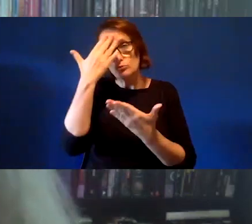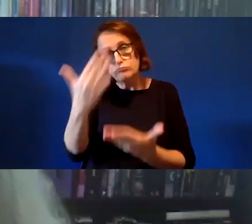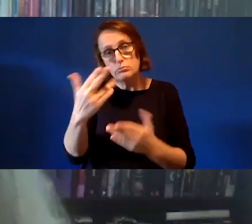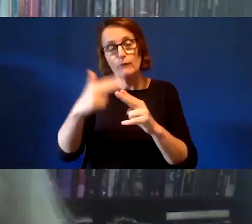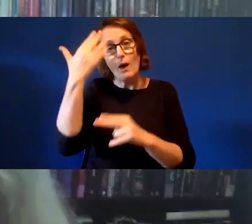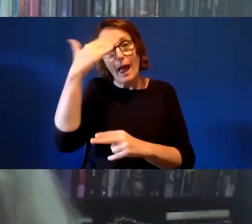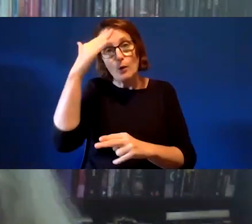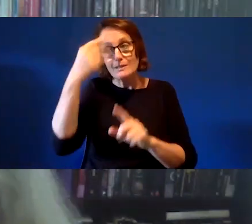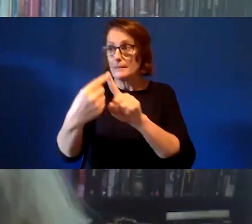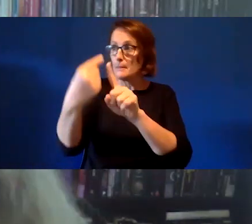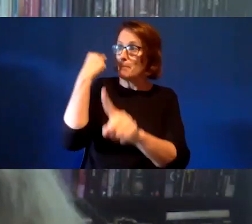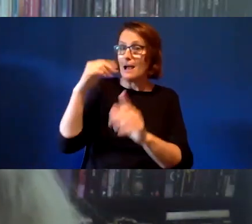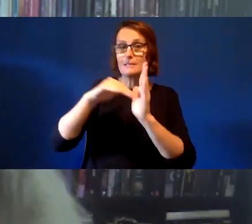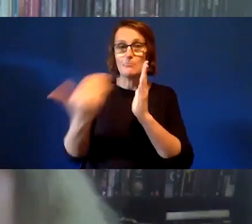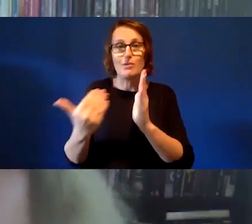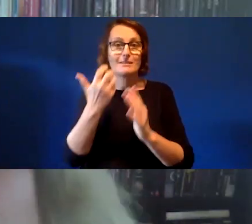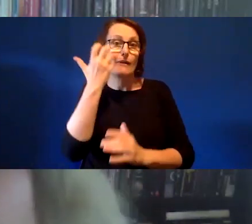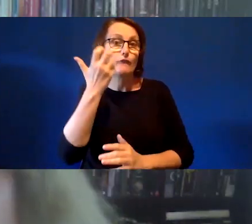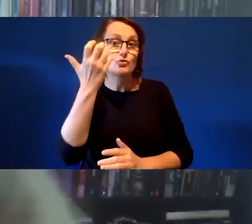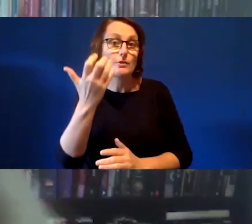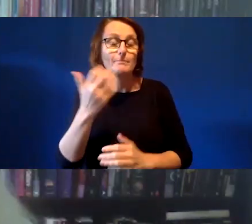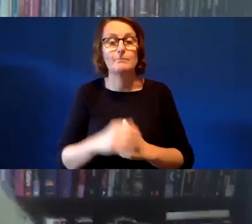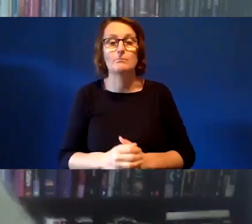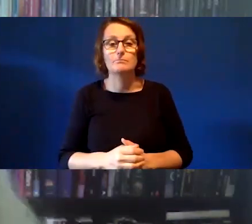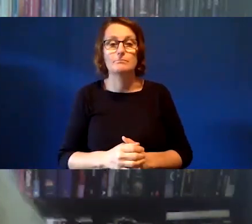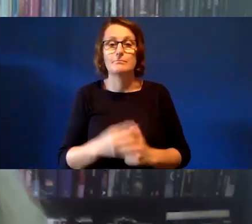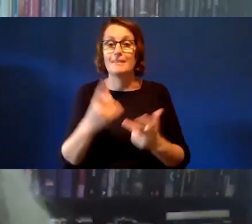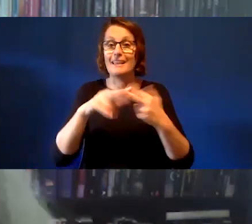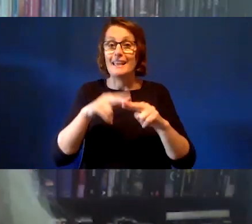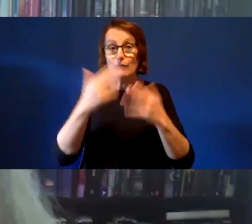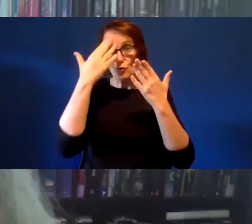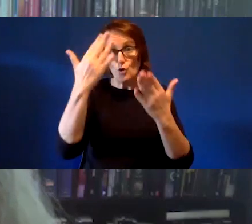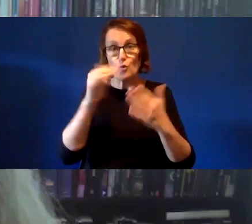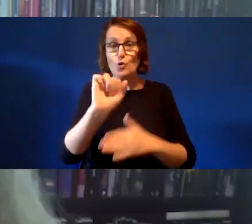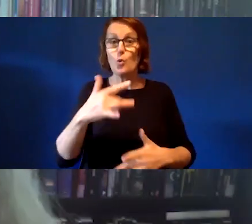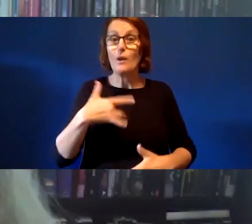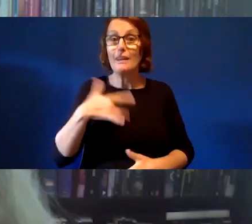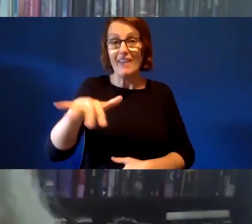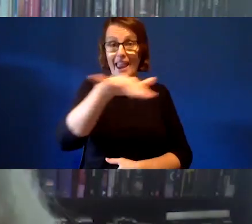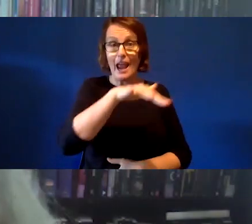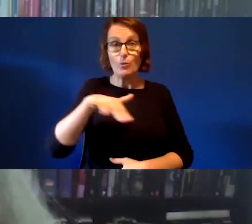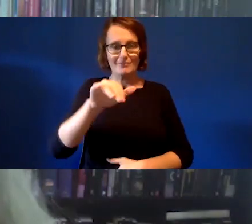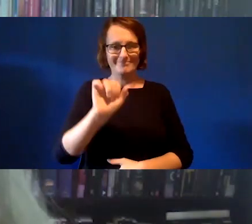For those who don't know the country that you are in, in a browser you